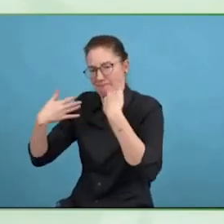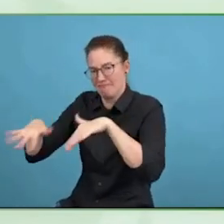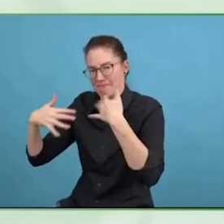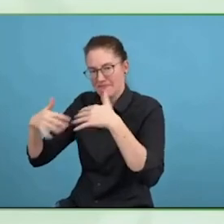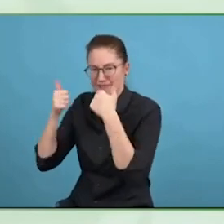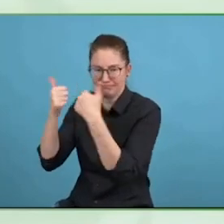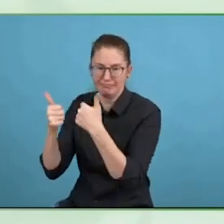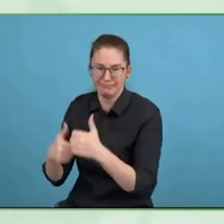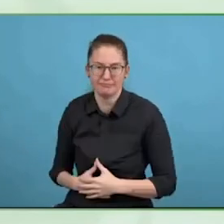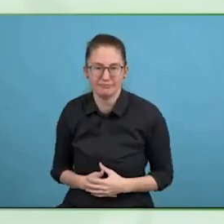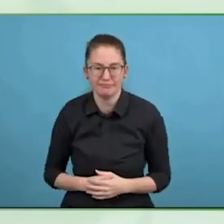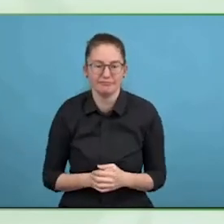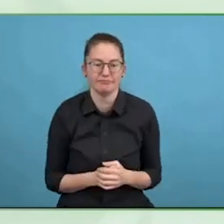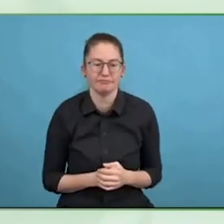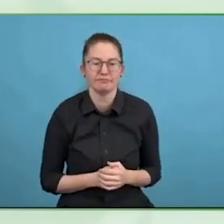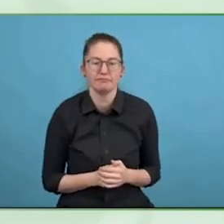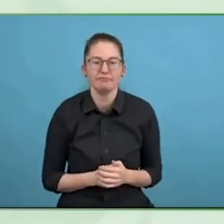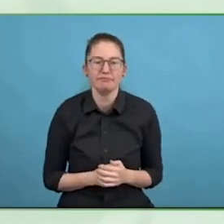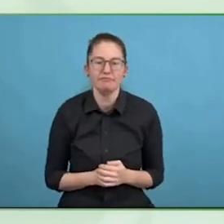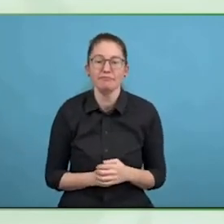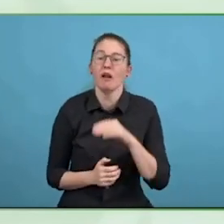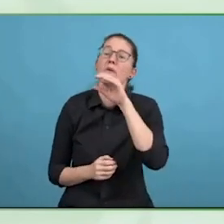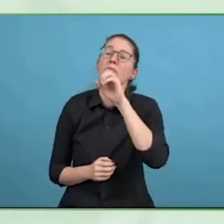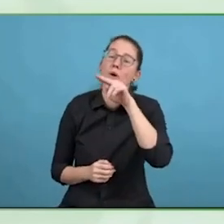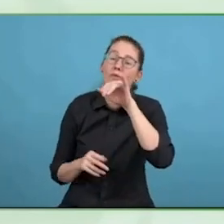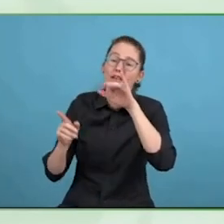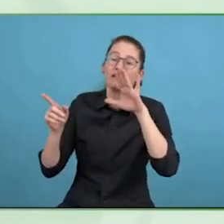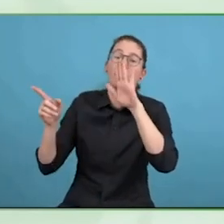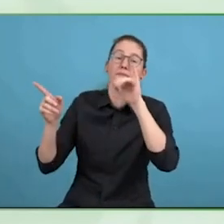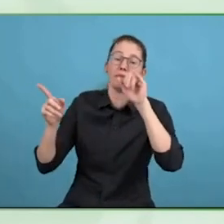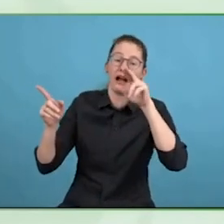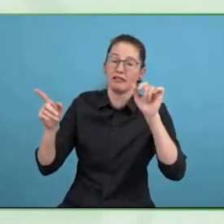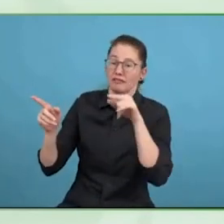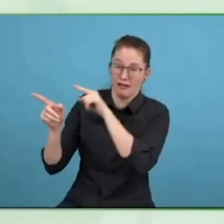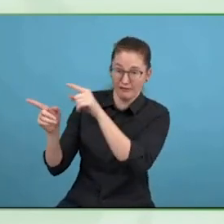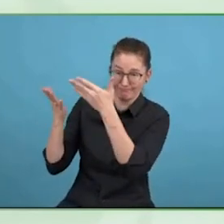I hope you enjoyed it and tune into our next Fireside, I am